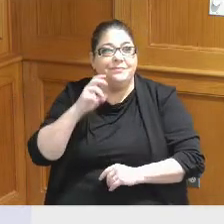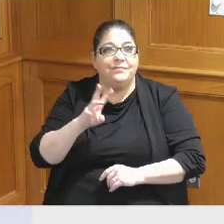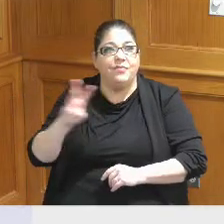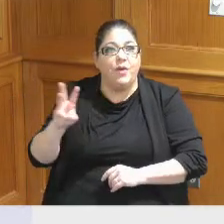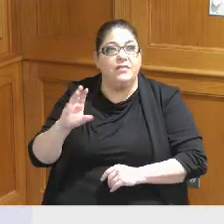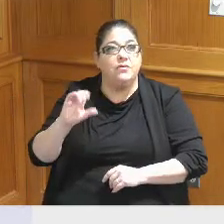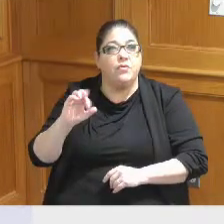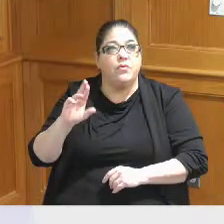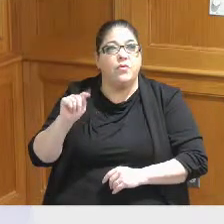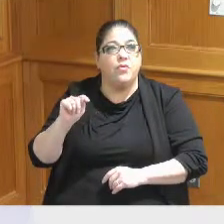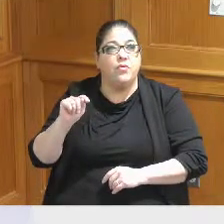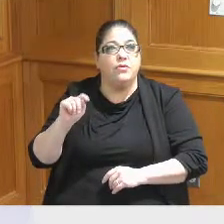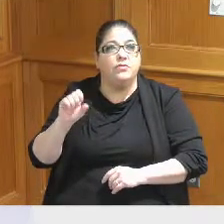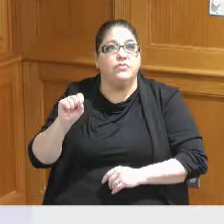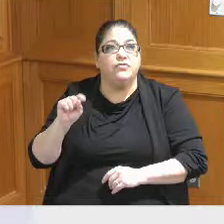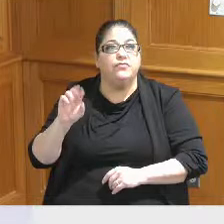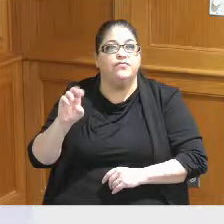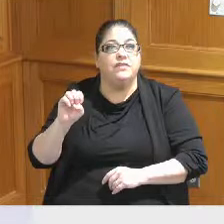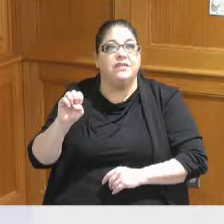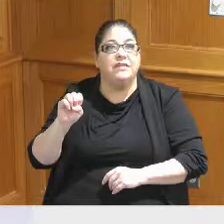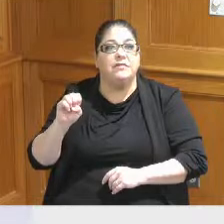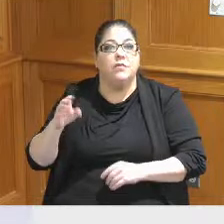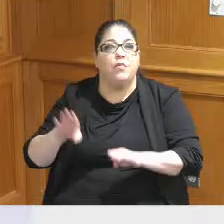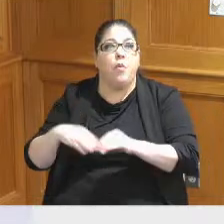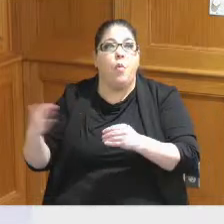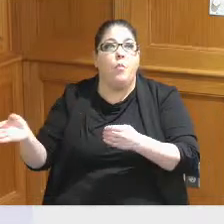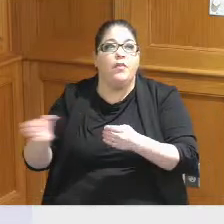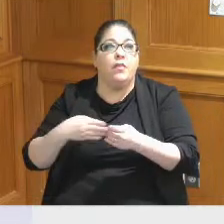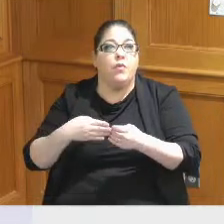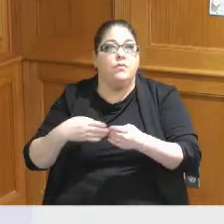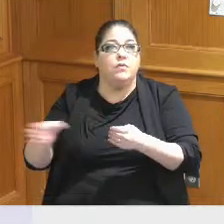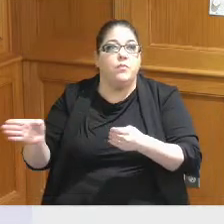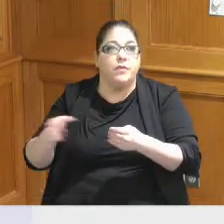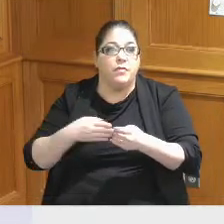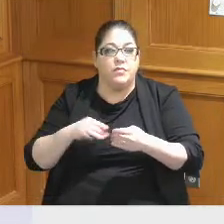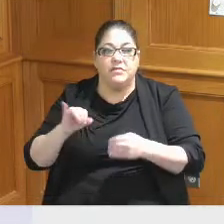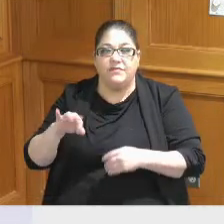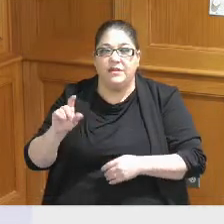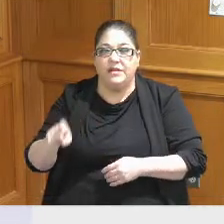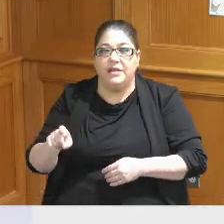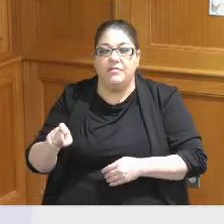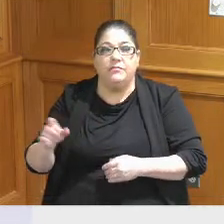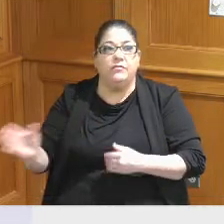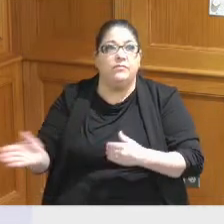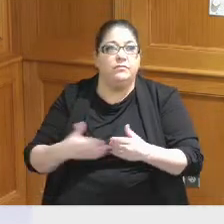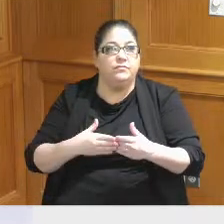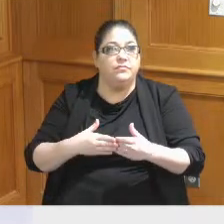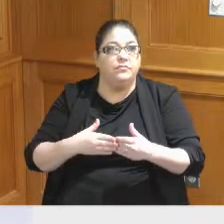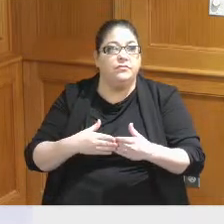Street where we can open and close it the closing of it would be the rule rather than the exception